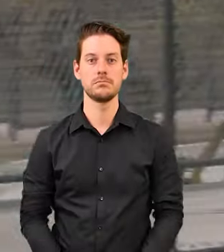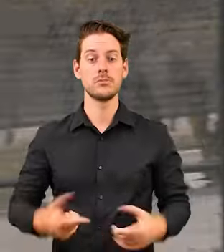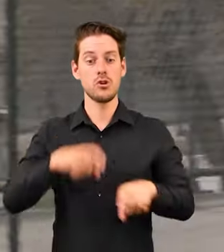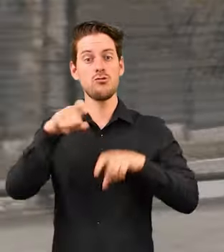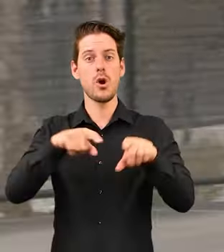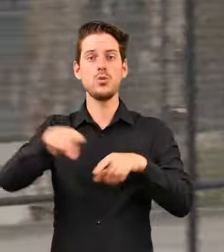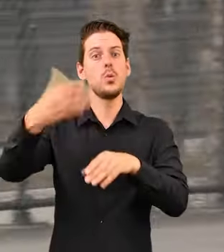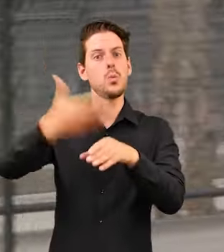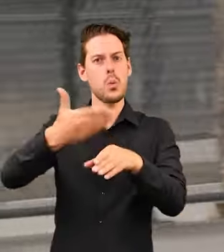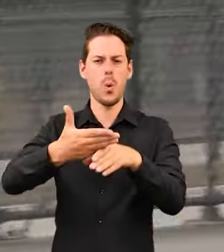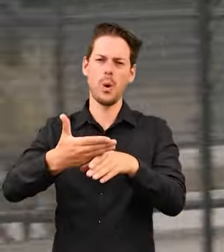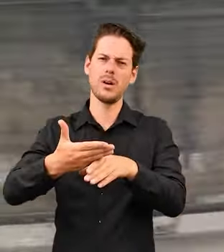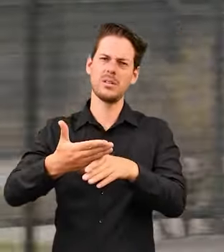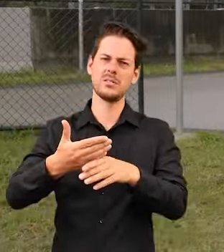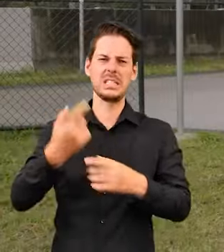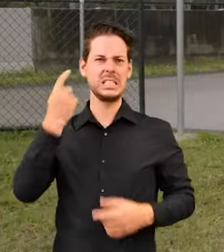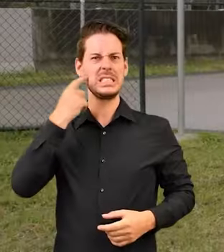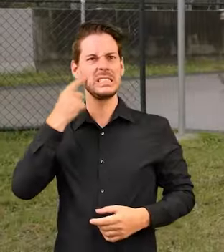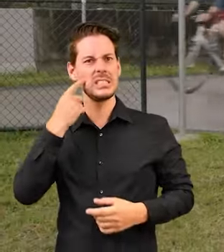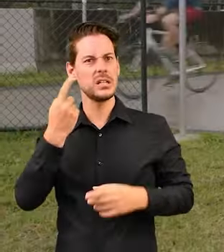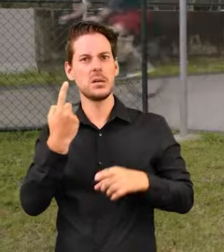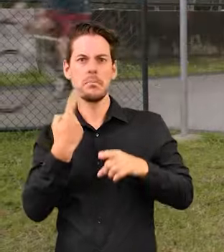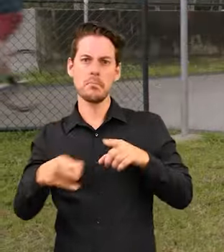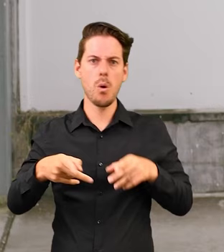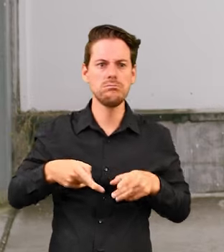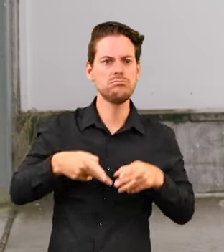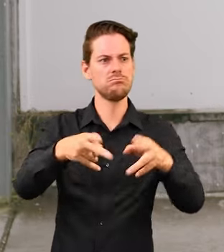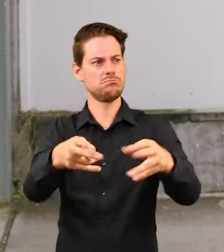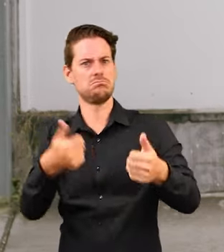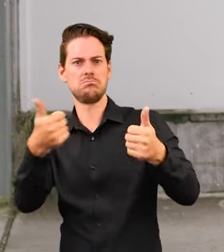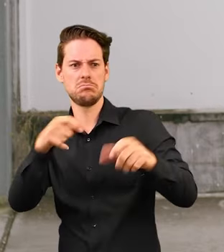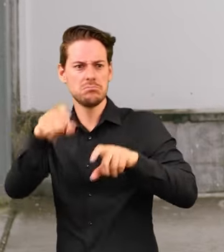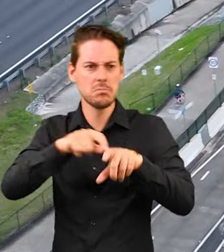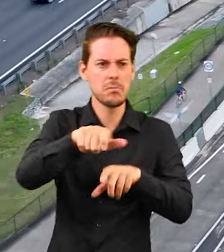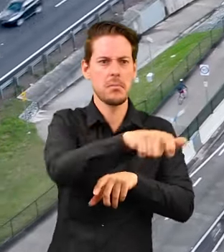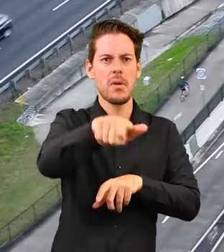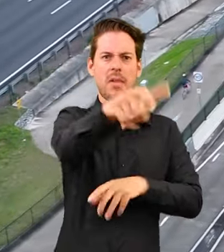Riding to work is pretty convenient. Most of the trip is on the veloway and cycle paths and just makes it so much easier